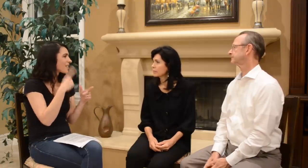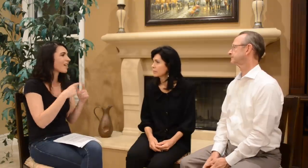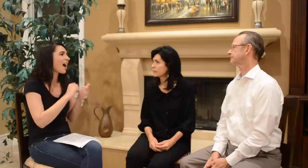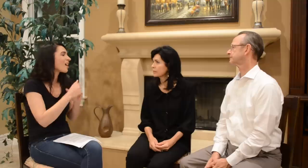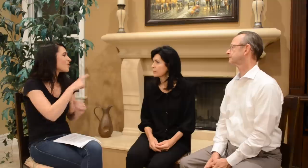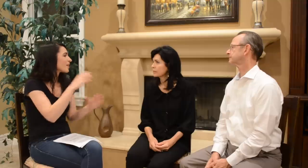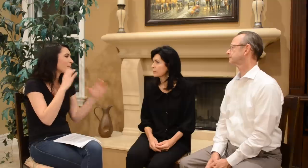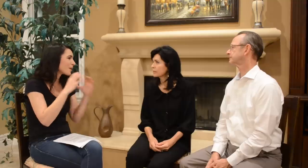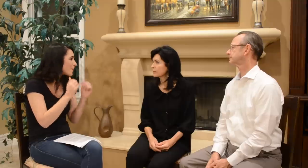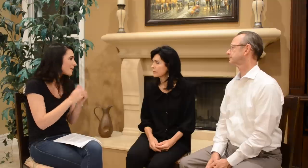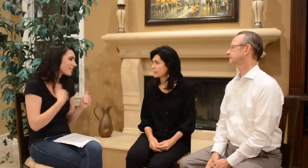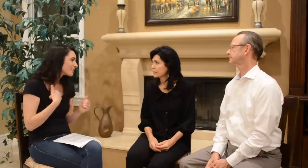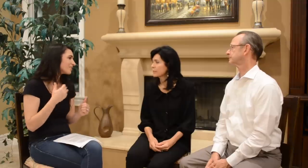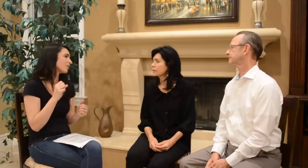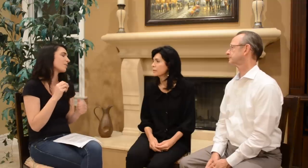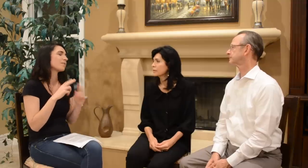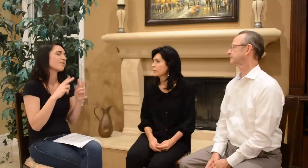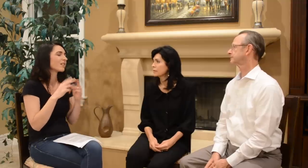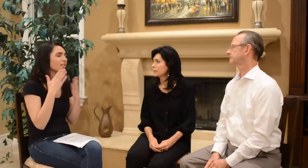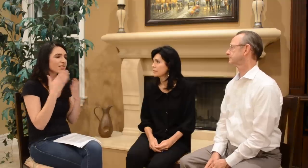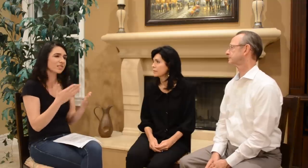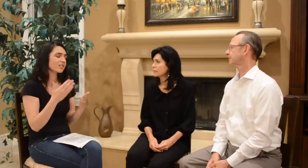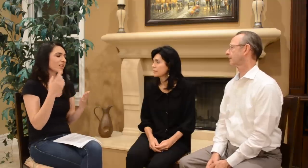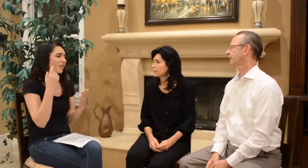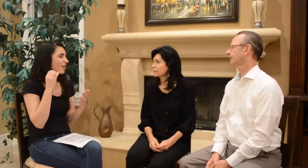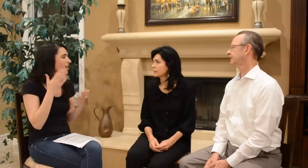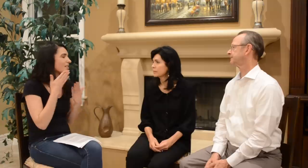because then how would you be able to communicate with me… so, I’m very, very thankful…